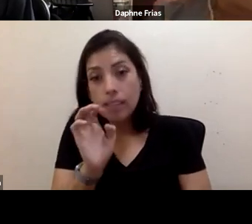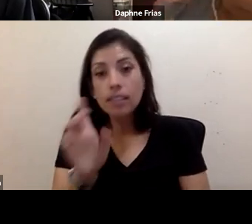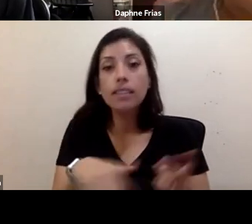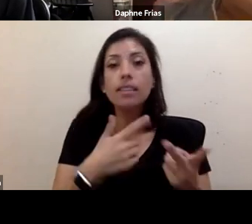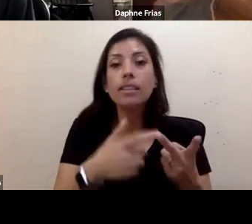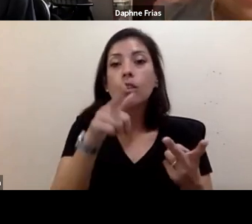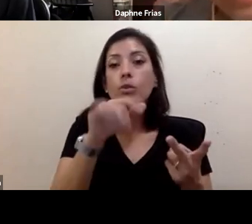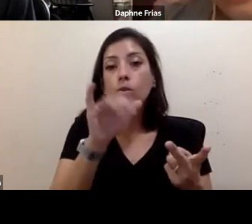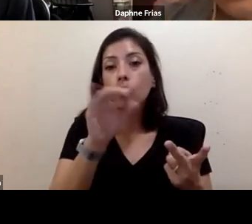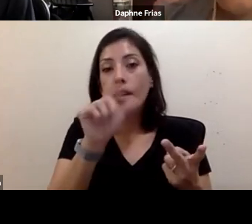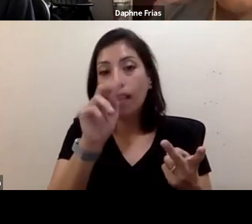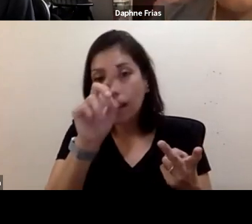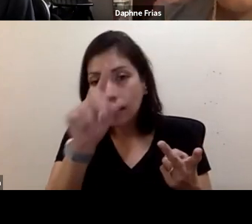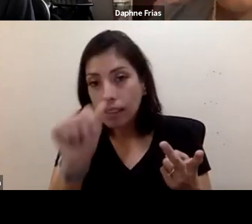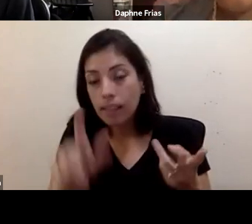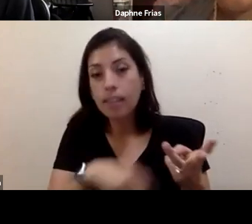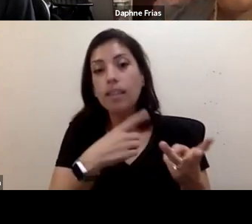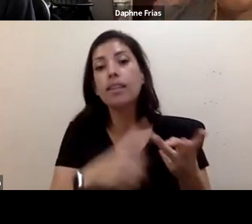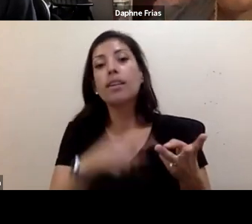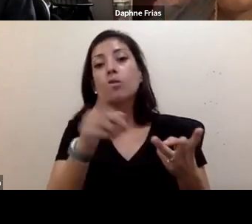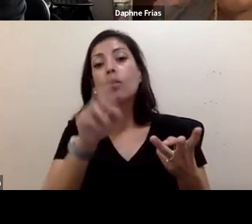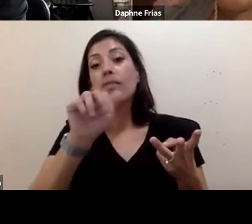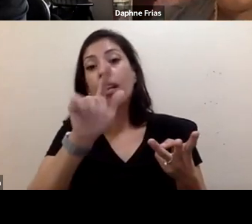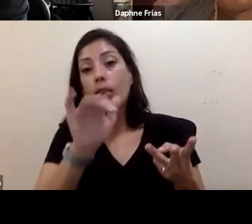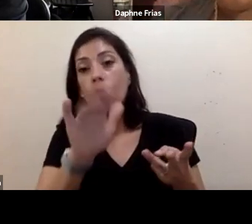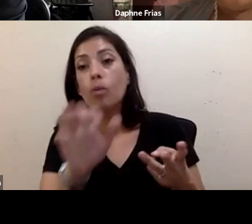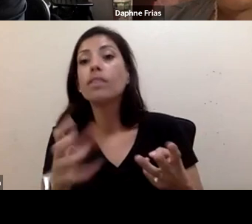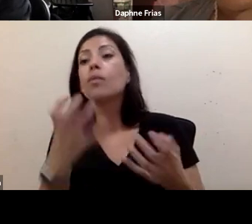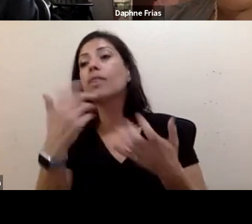To our ASL interpreter, Brenda and Gregory, thank you for a wonderful job